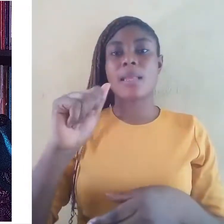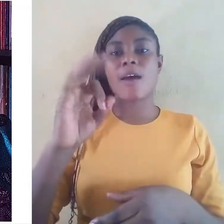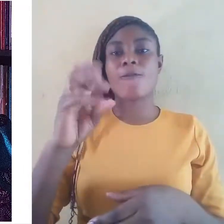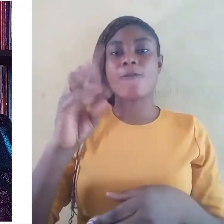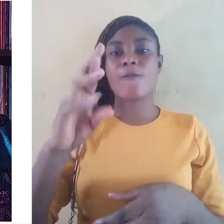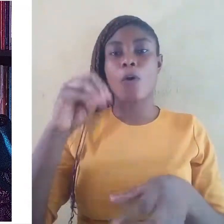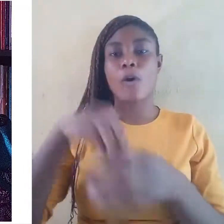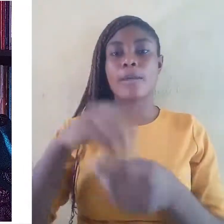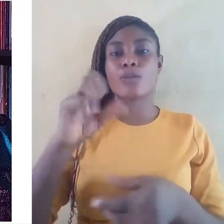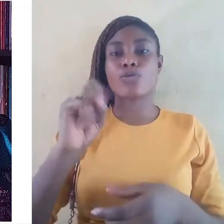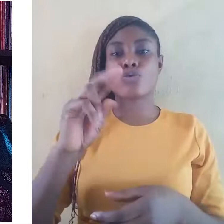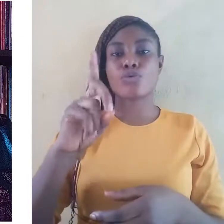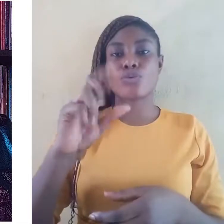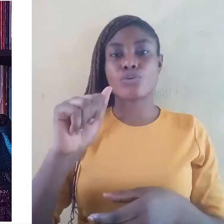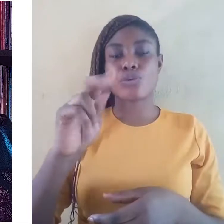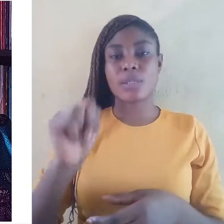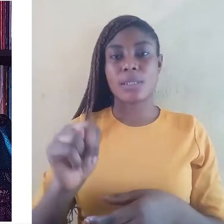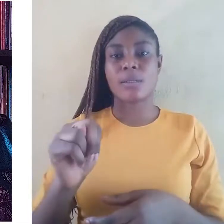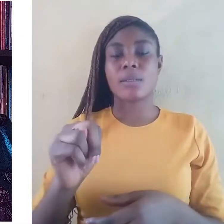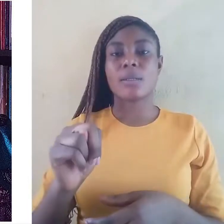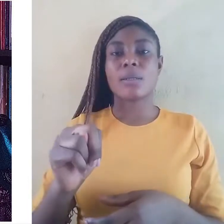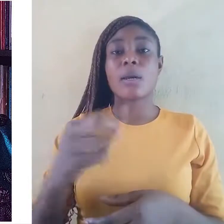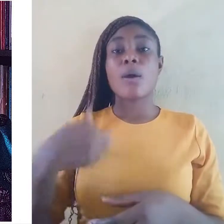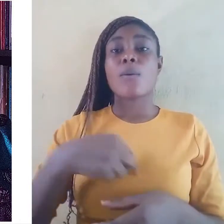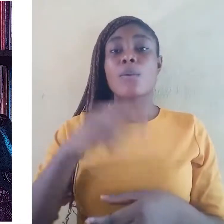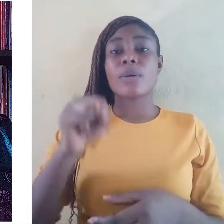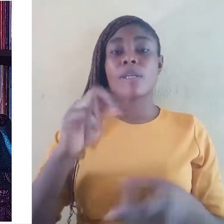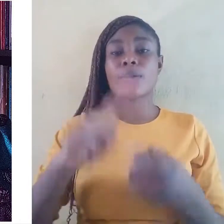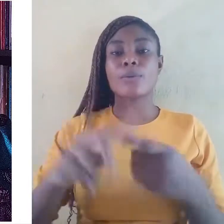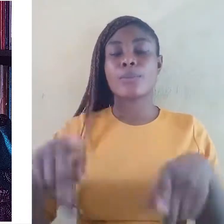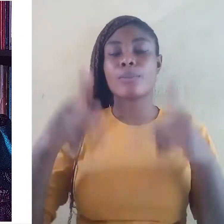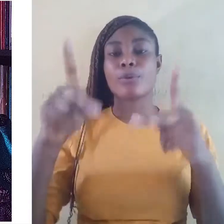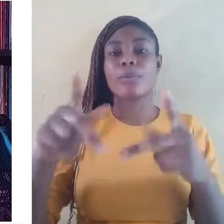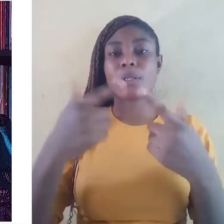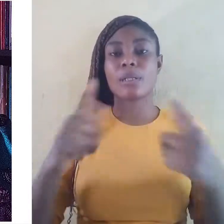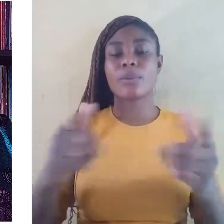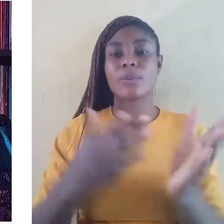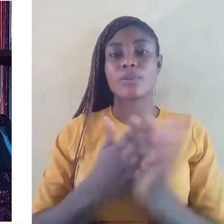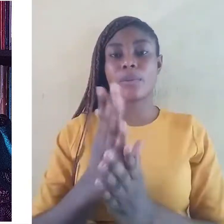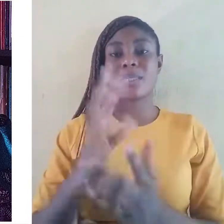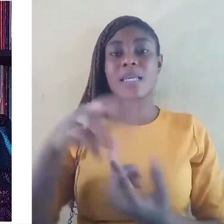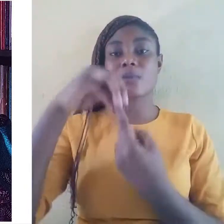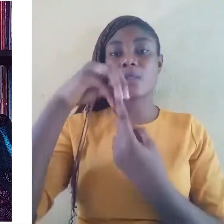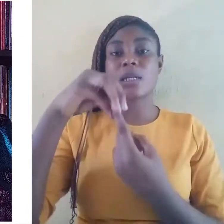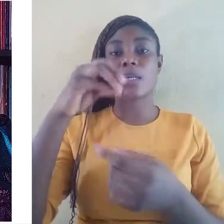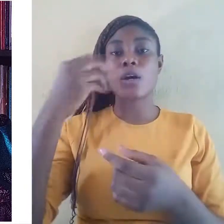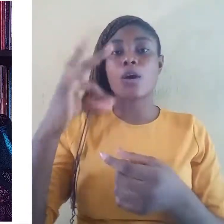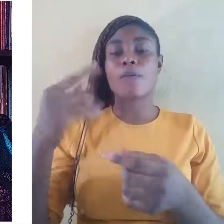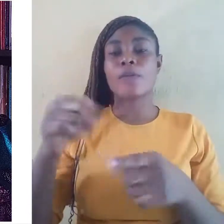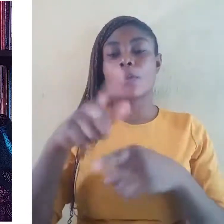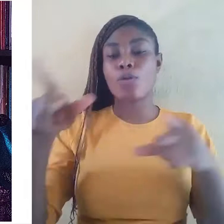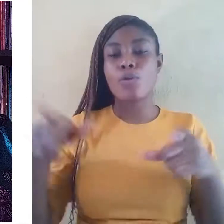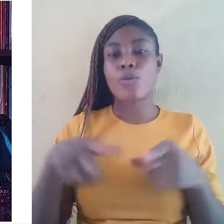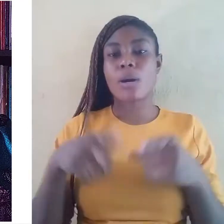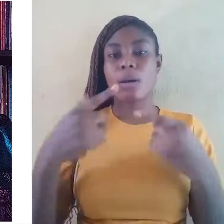We need to promote language rights, especially of the indigenous languages now more than